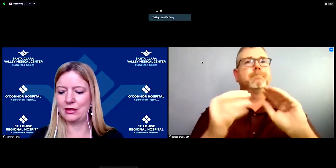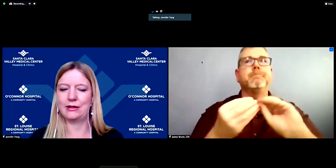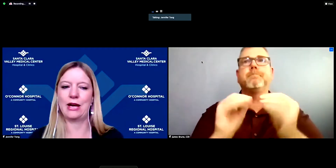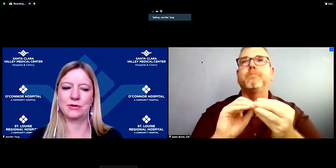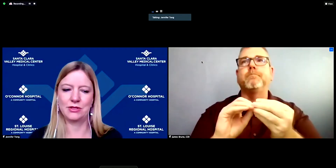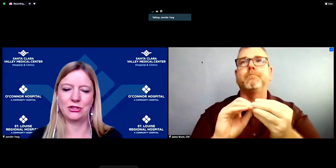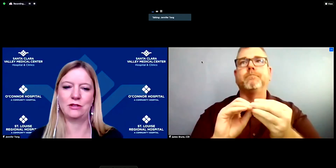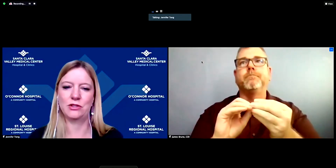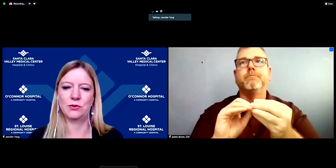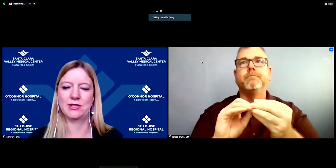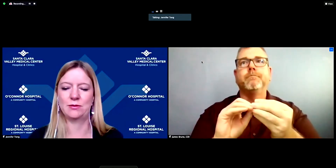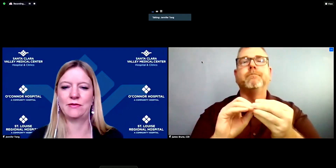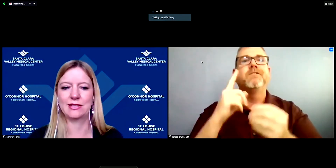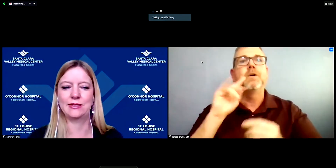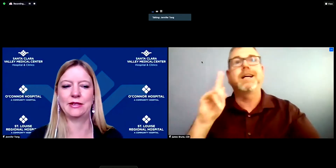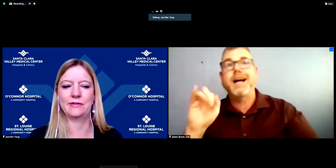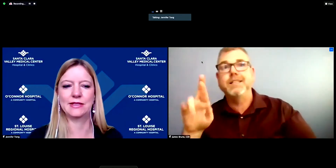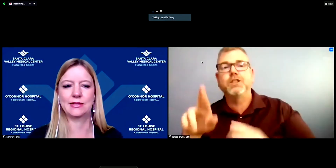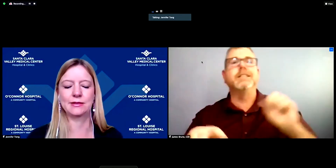allow such individuals to be vaccinated at this site.